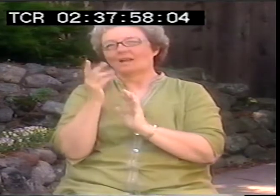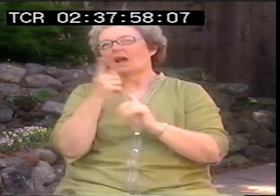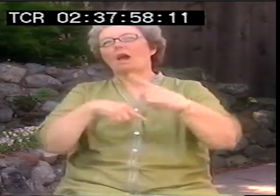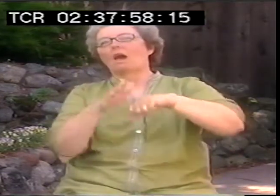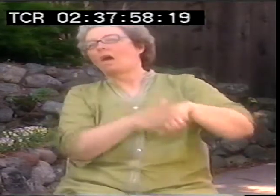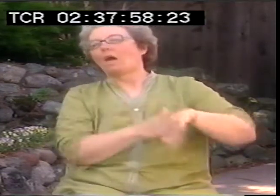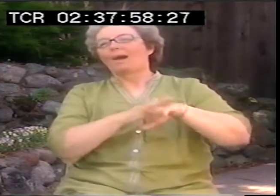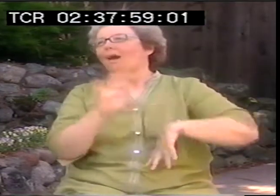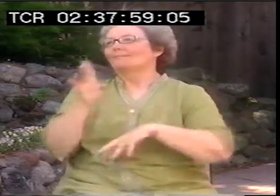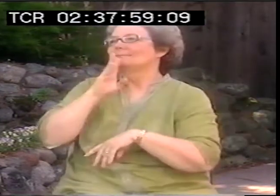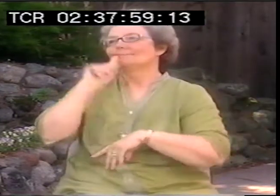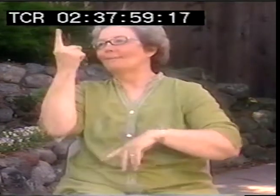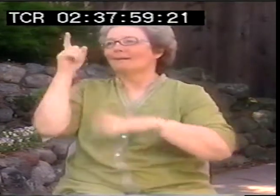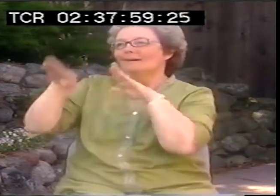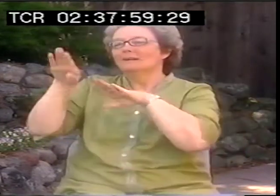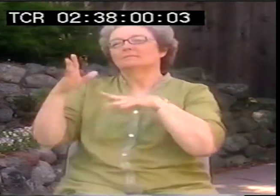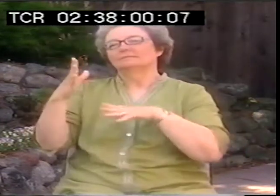That's the ideal. That would be the best thing.